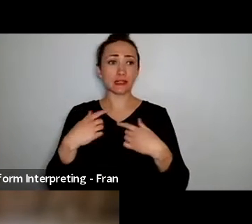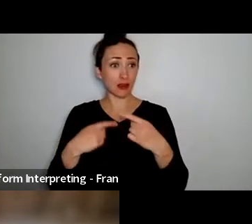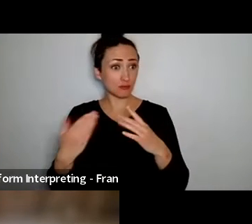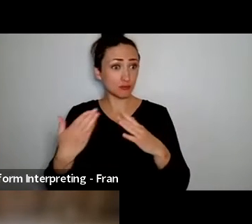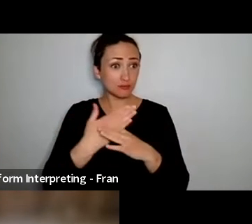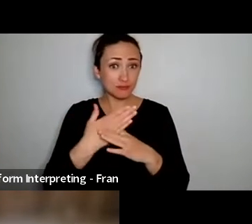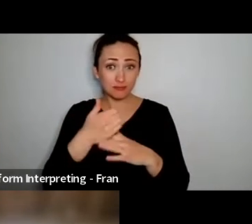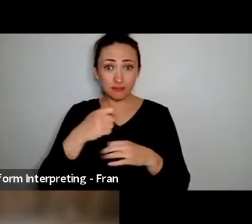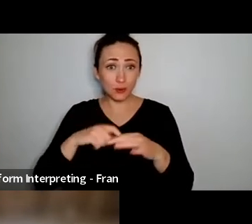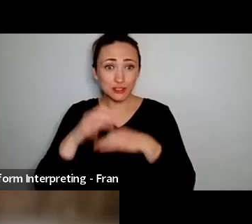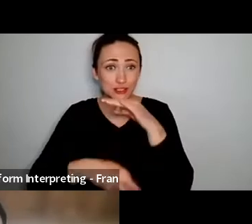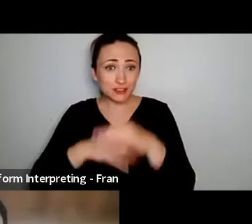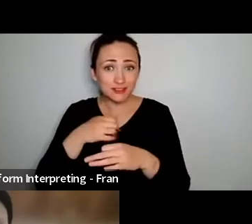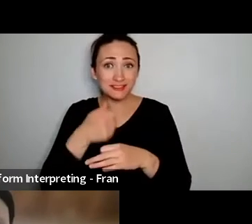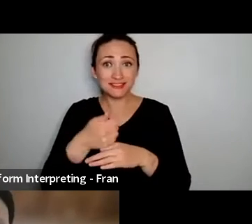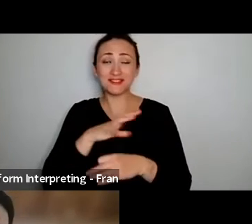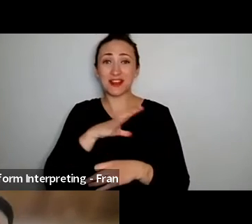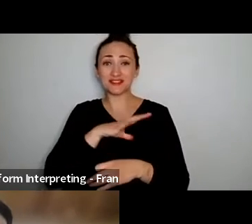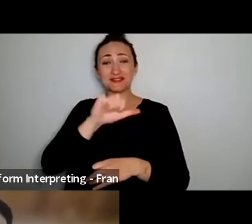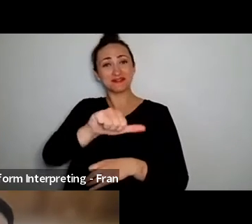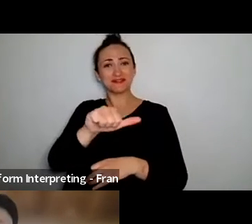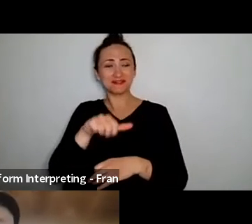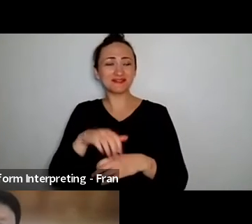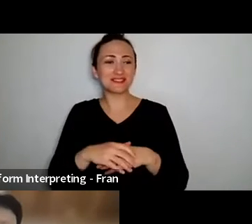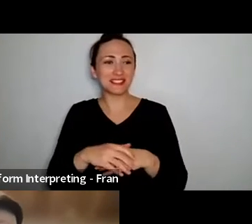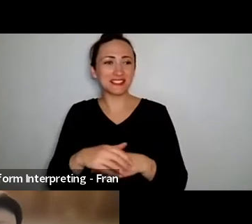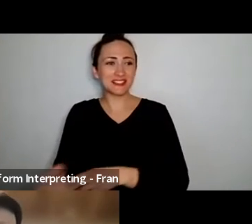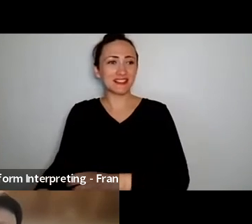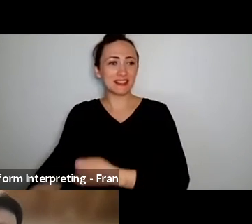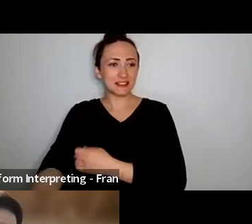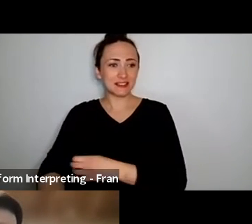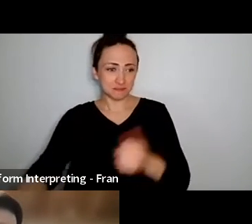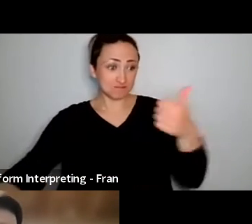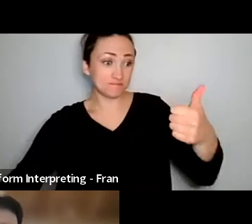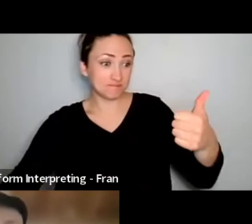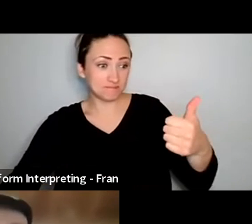yeah absolutely, has the interpreter swapped over yeah